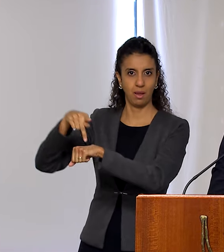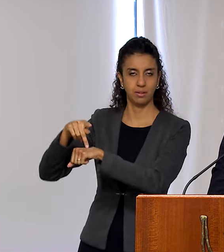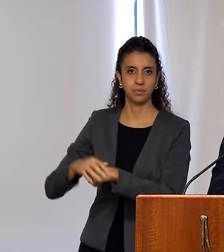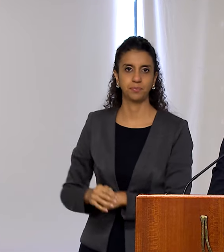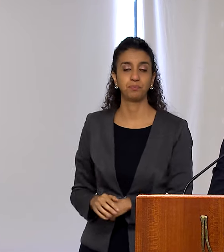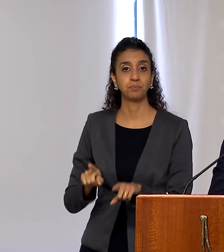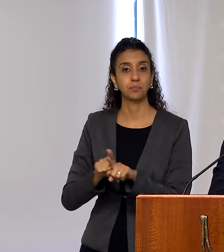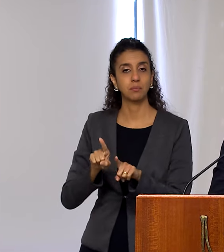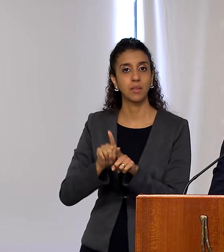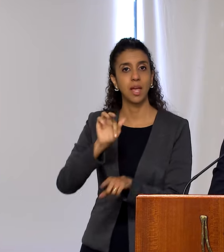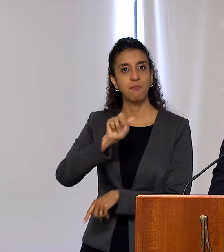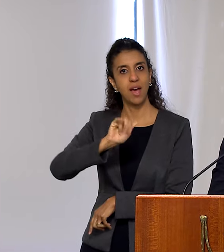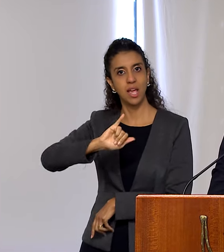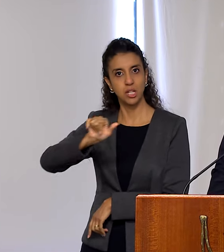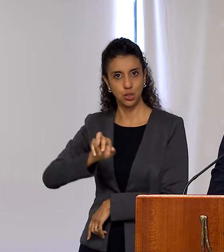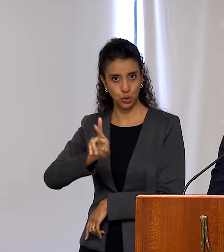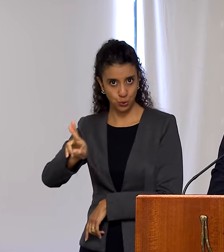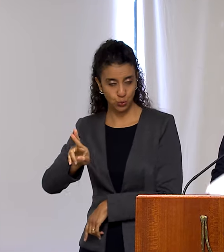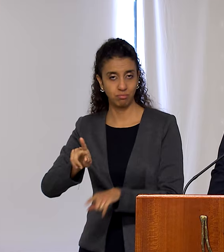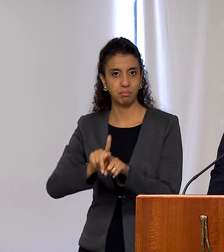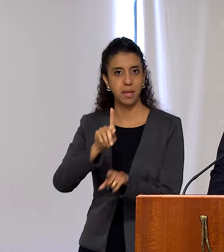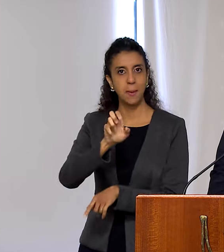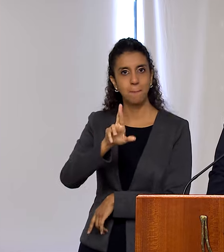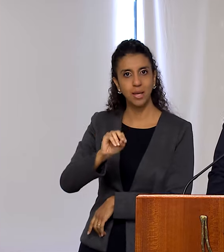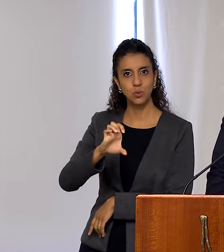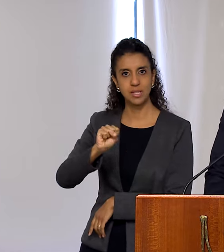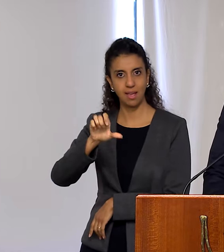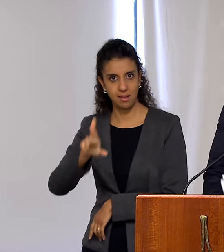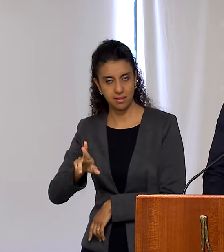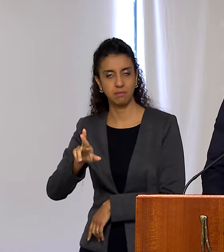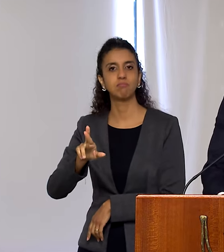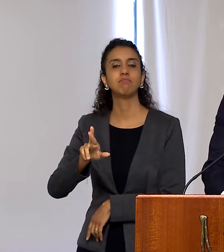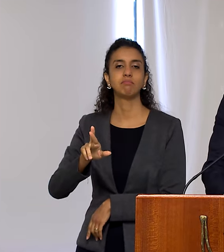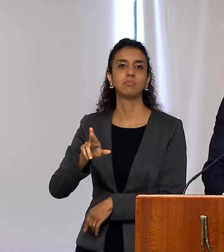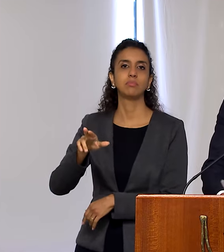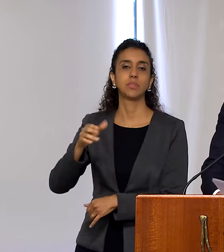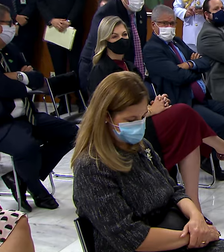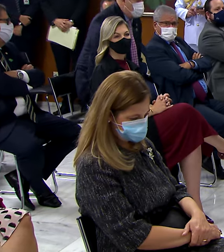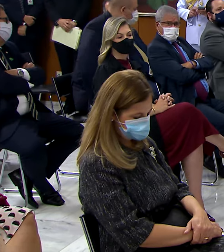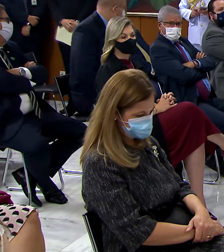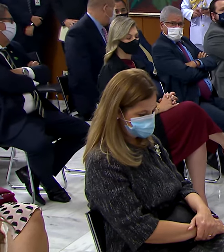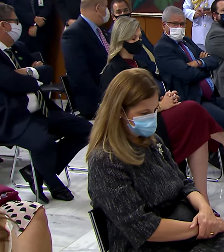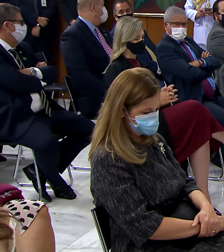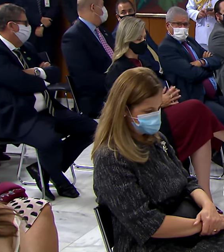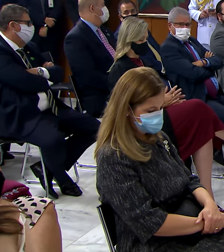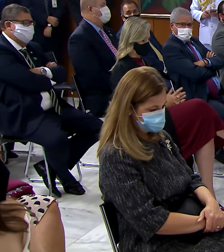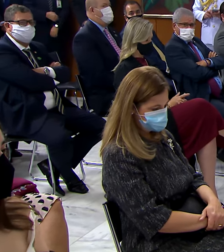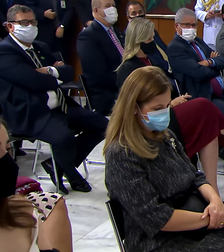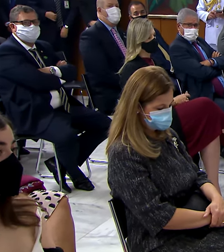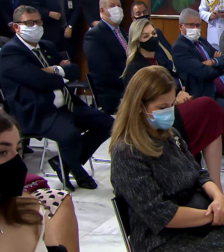Chief of Staff, Dr. Pedro César Souza, Deputy Chief of Legal Affairs, whose commitment to his work and loyalty to the President of the Republic